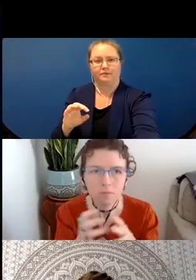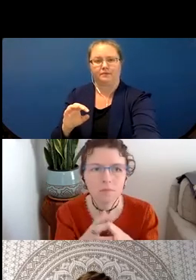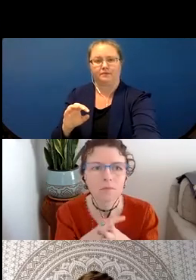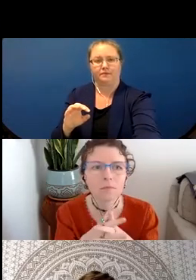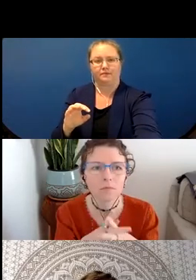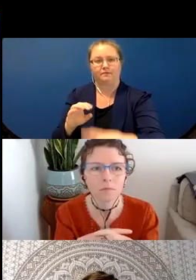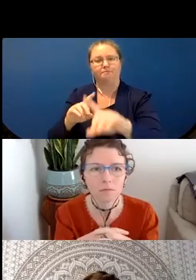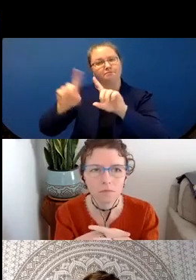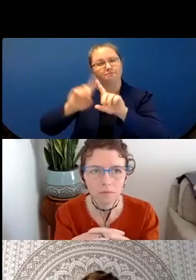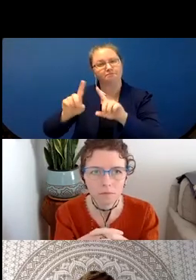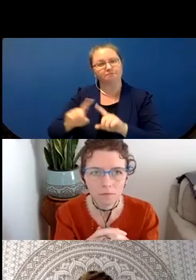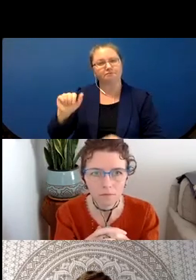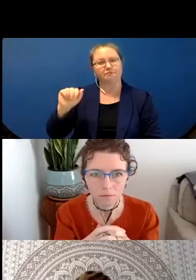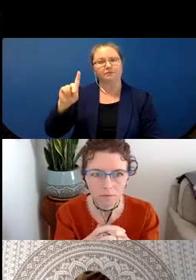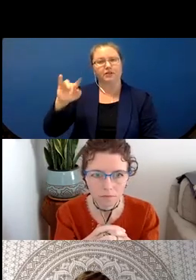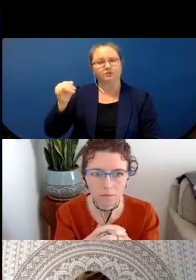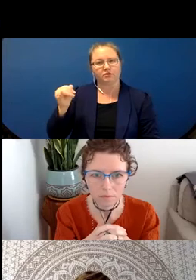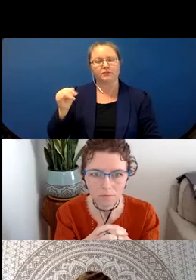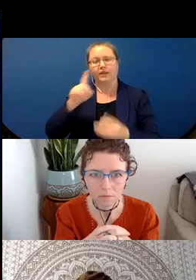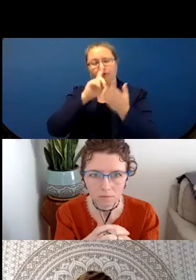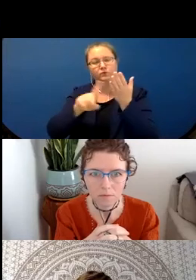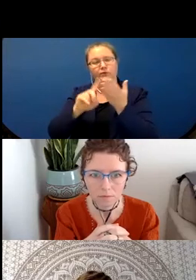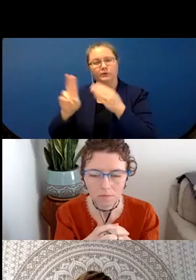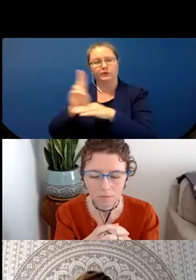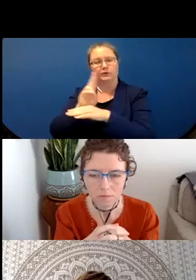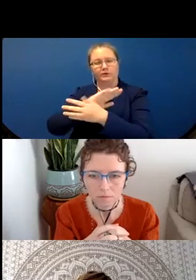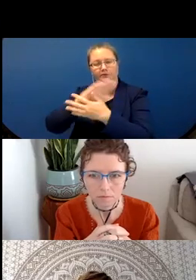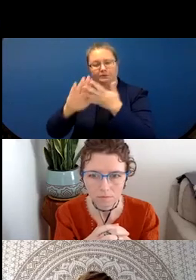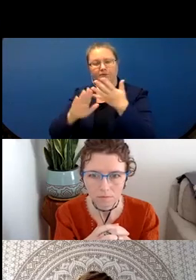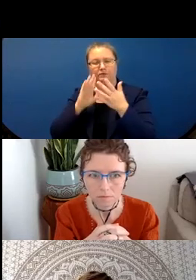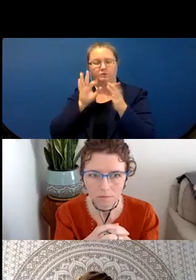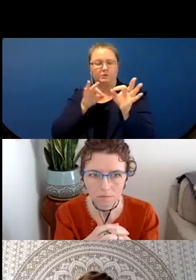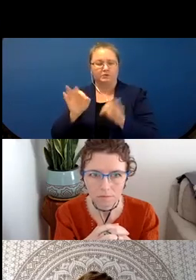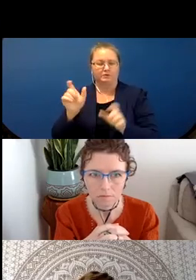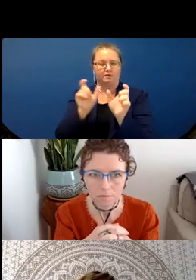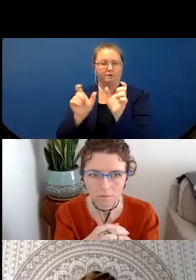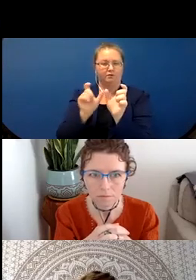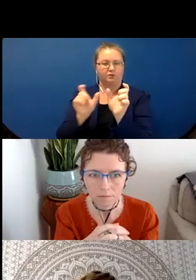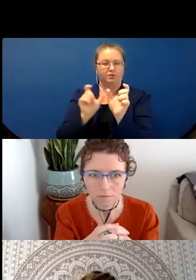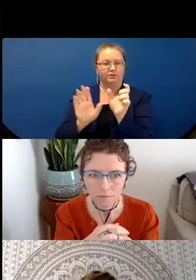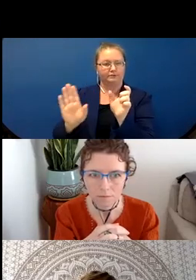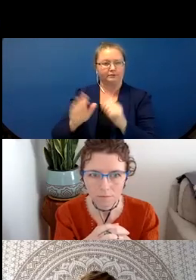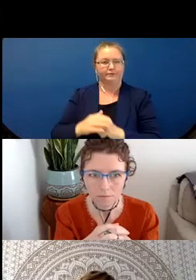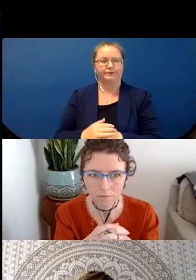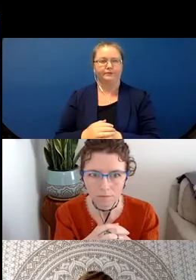that researchers use to describe the morphology of Navajo. As you can see this map over here